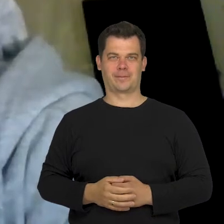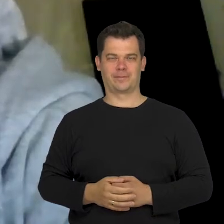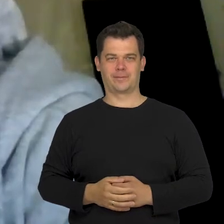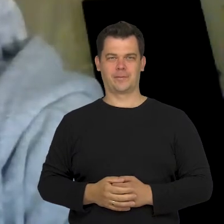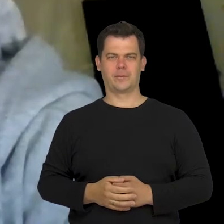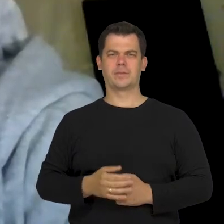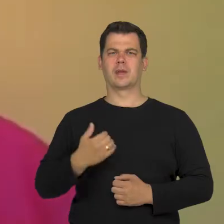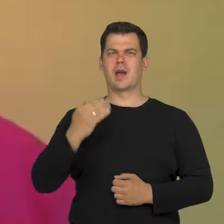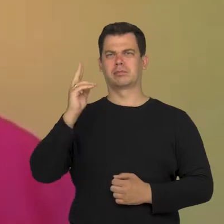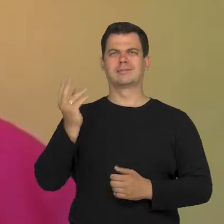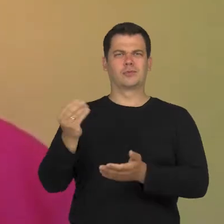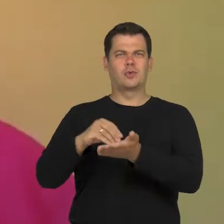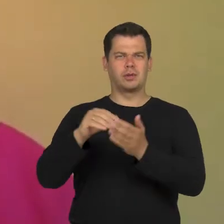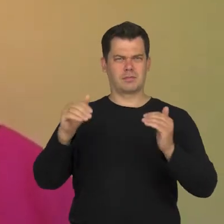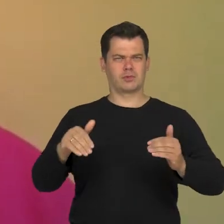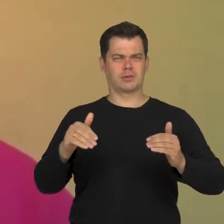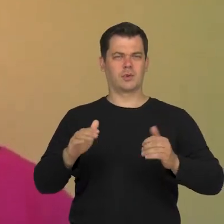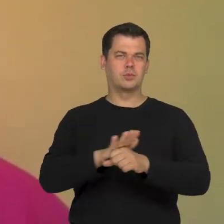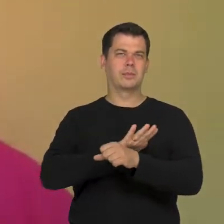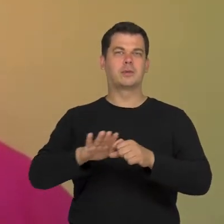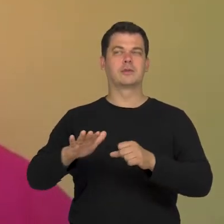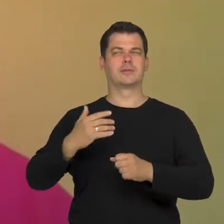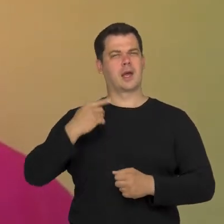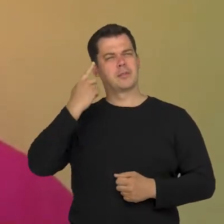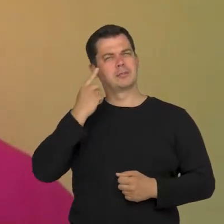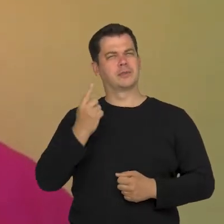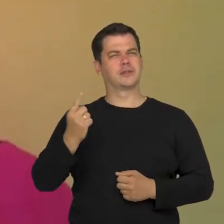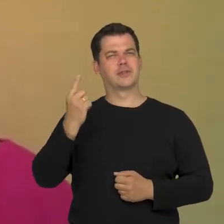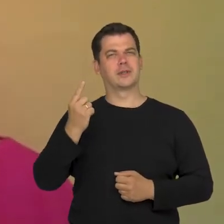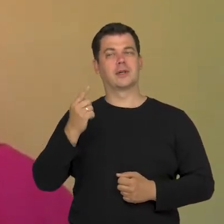Can I add something? Because while thinking about staring